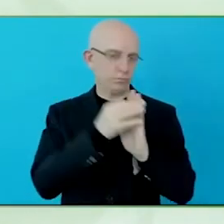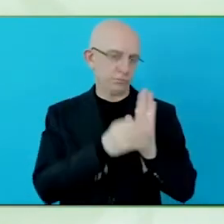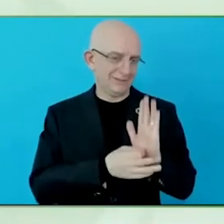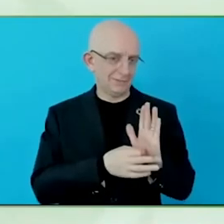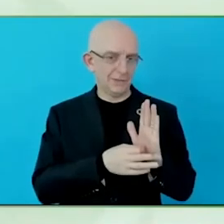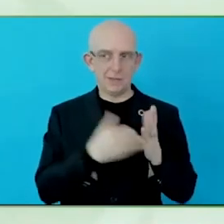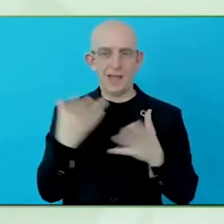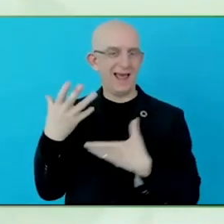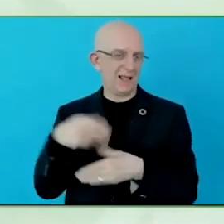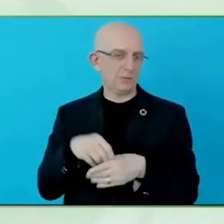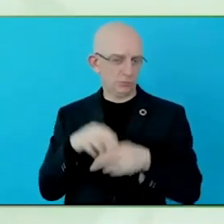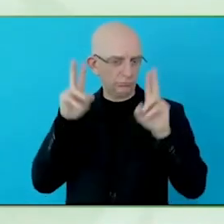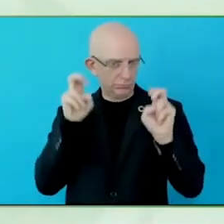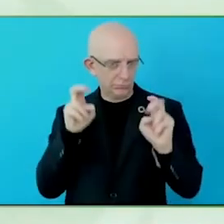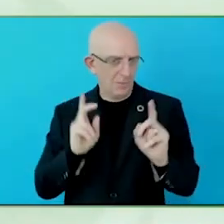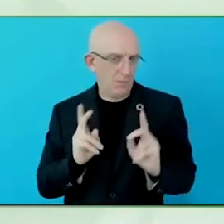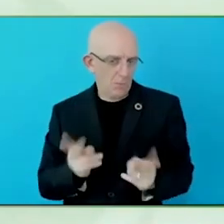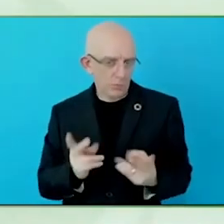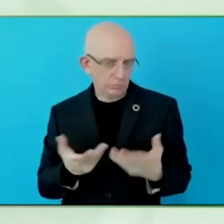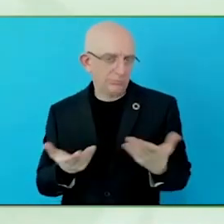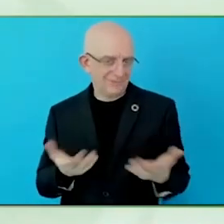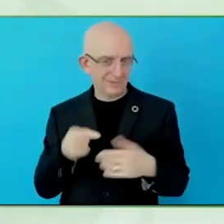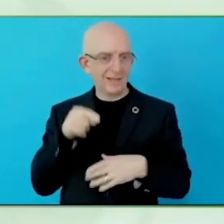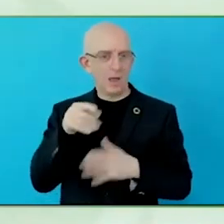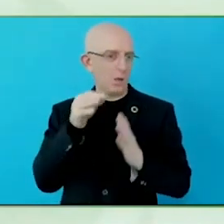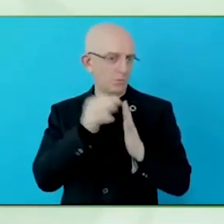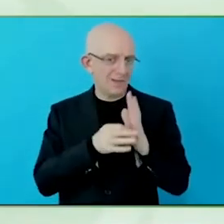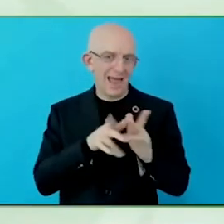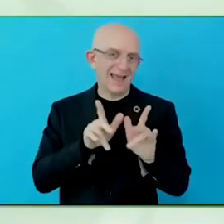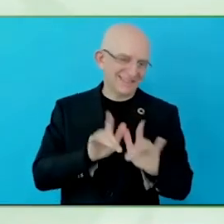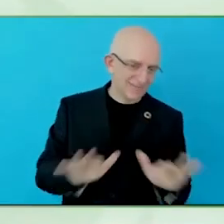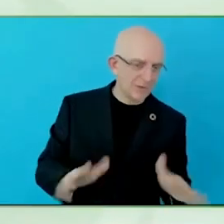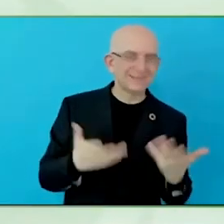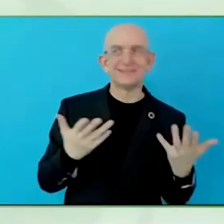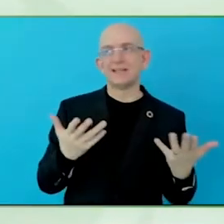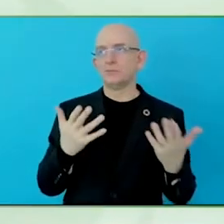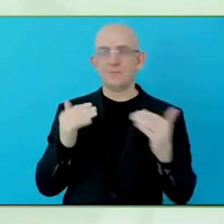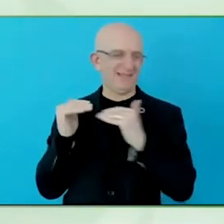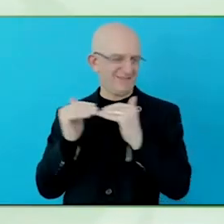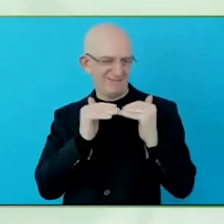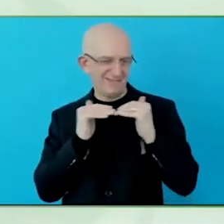media professionals, but if we cover whatever subject, we as well have